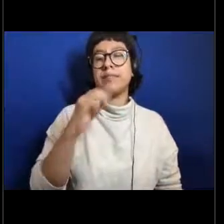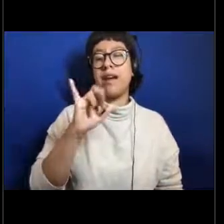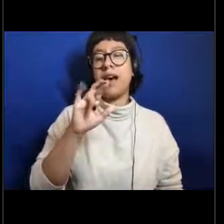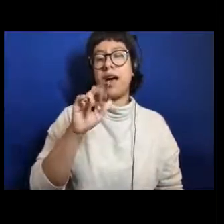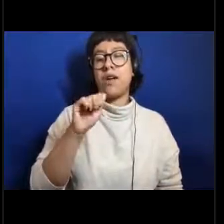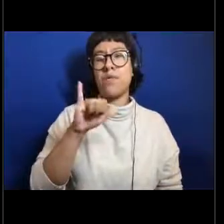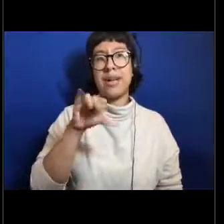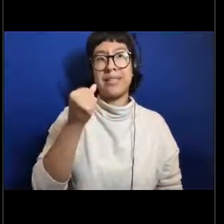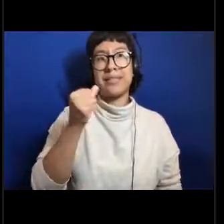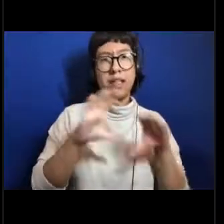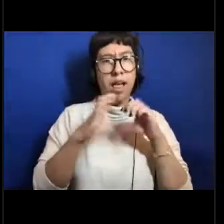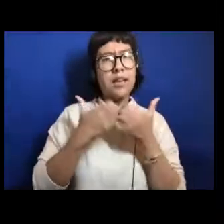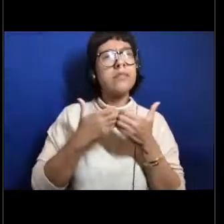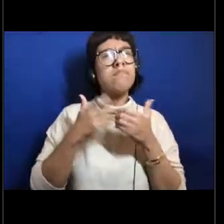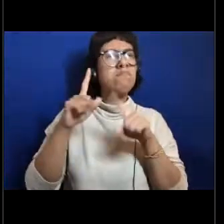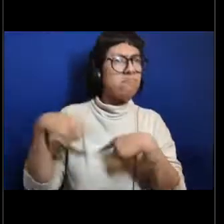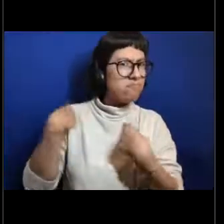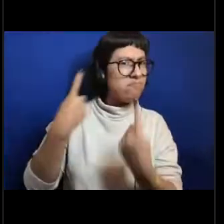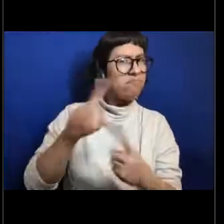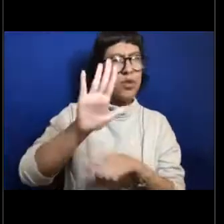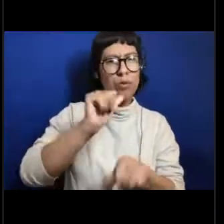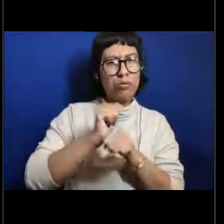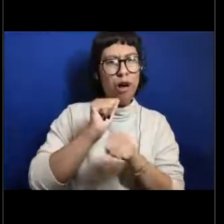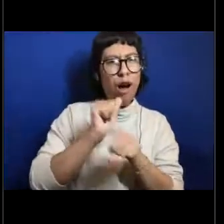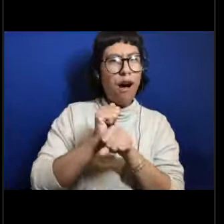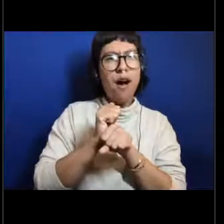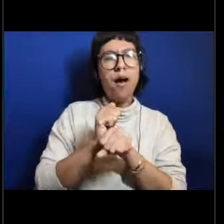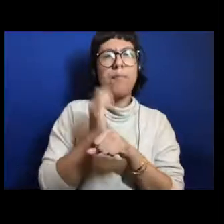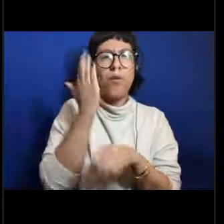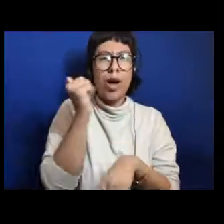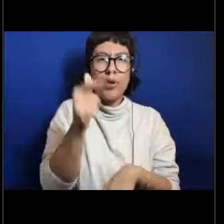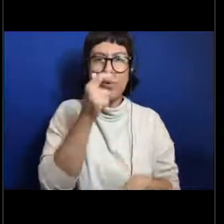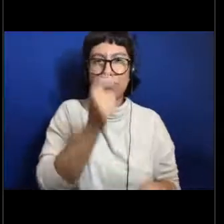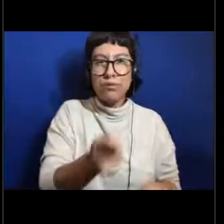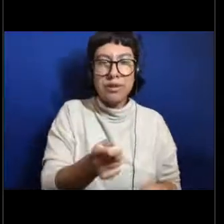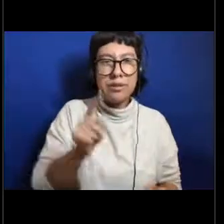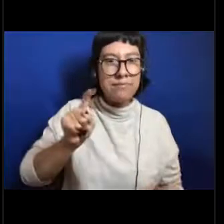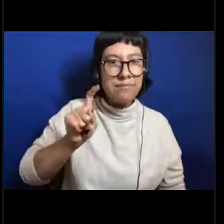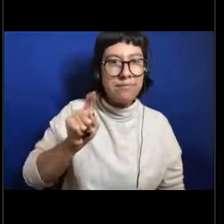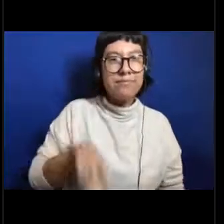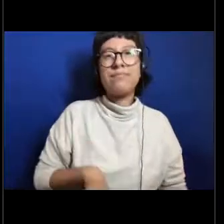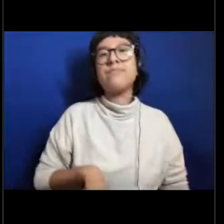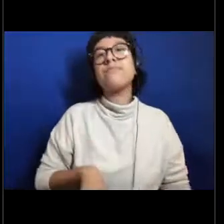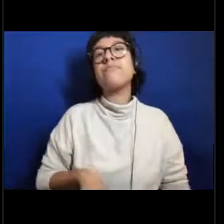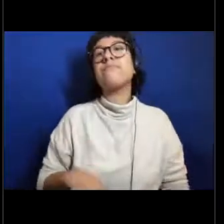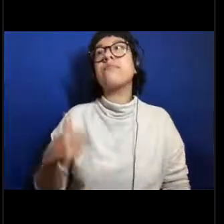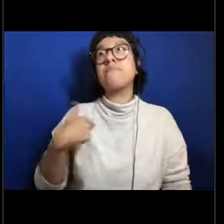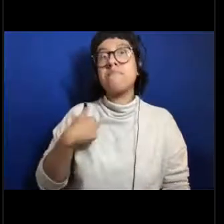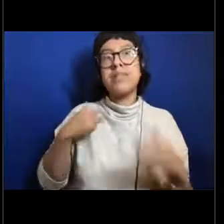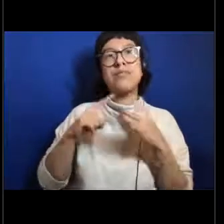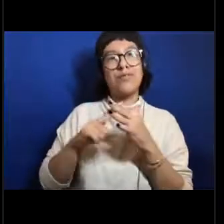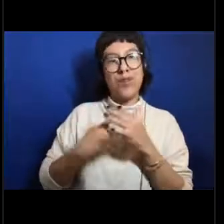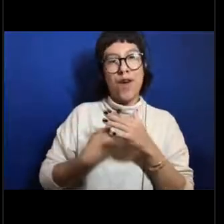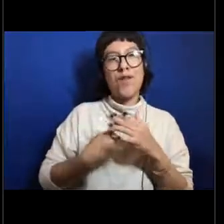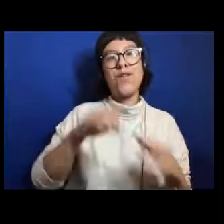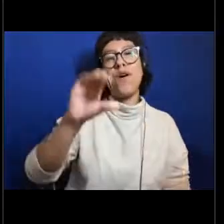how long you've been doing your job and what keeps you interested in it. So I started in OER in 2012.